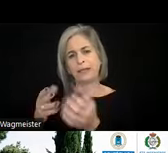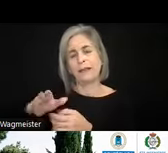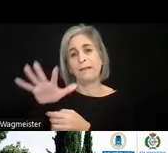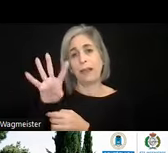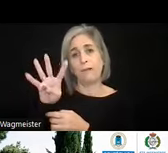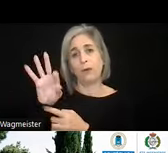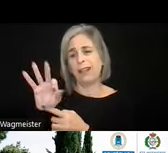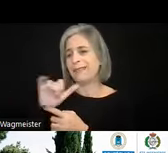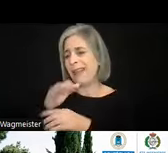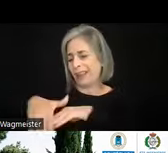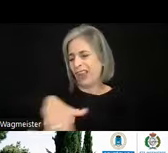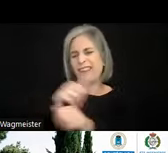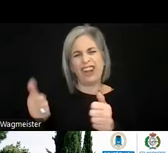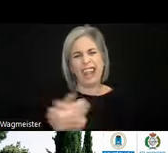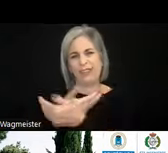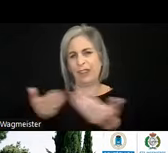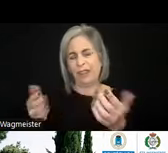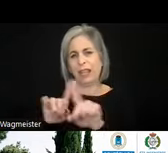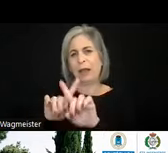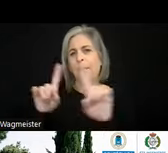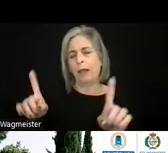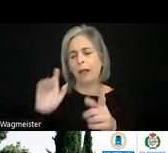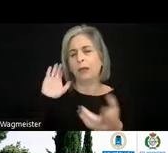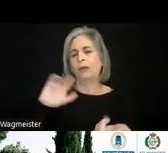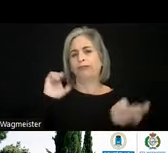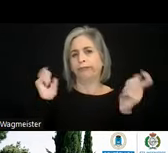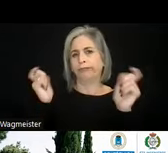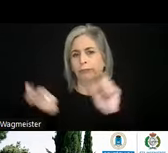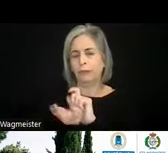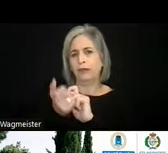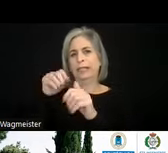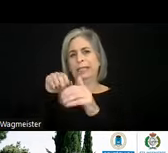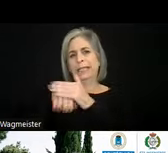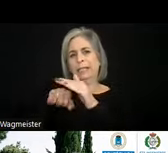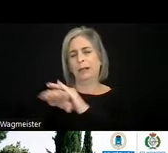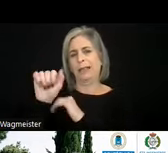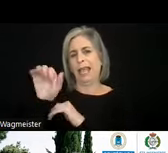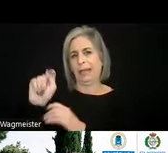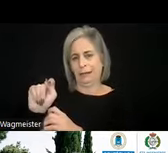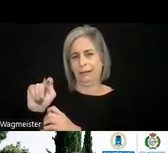everything. That will be the presumed conformance of the European Accessibility Act but it differs